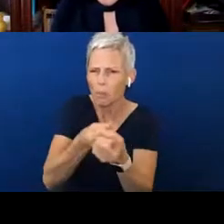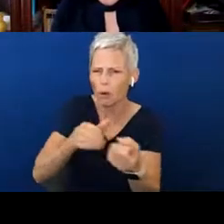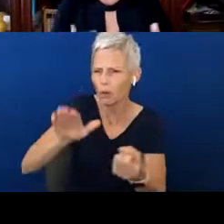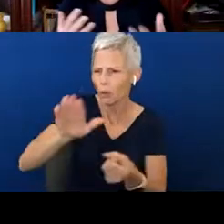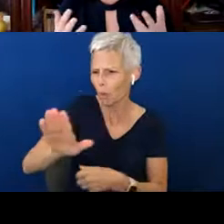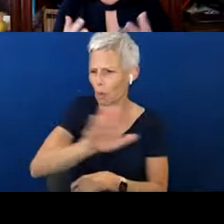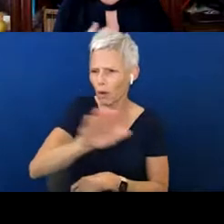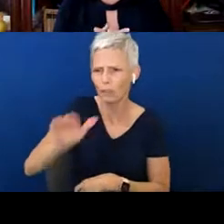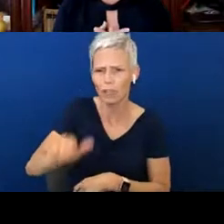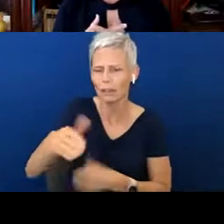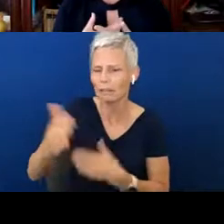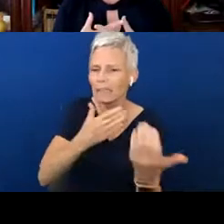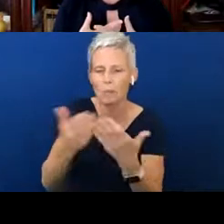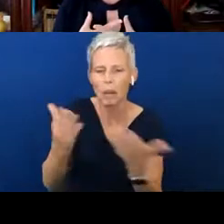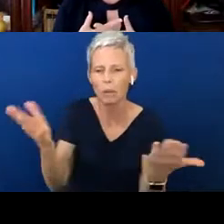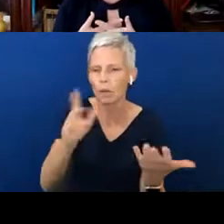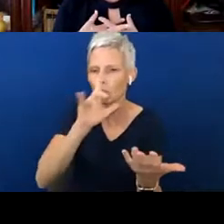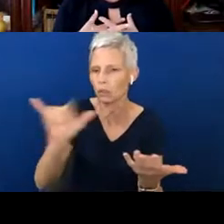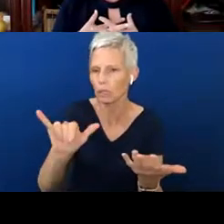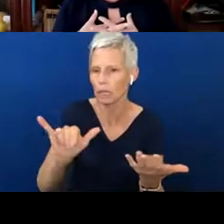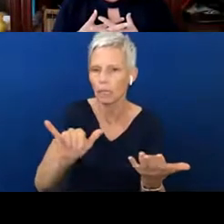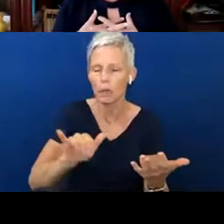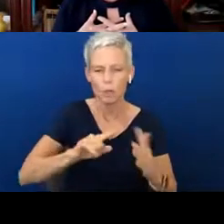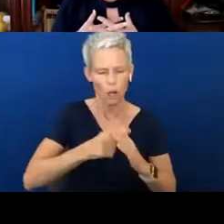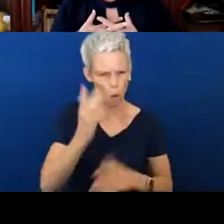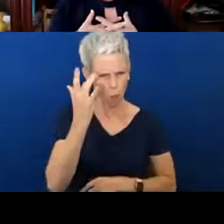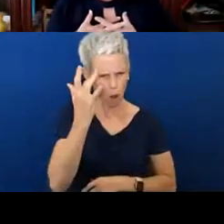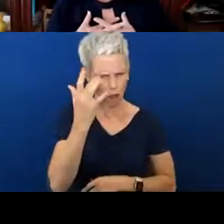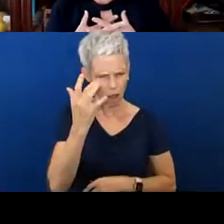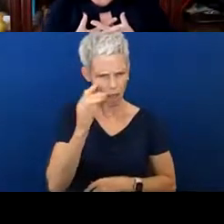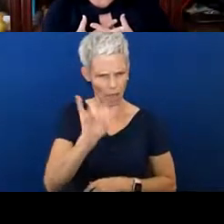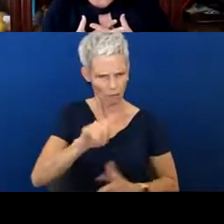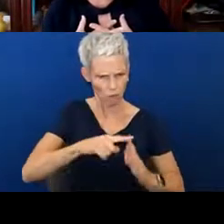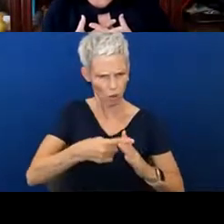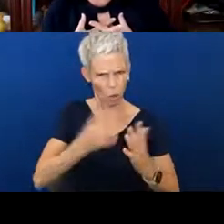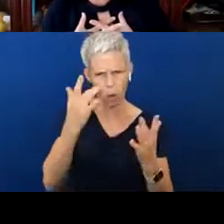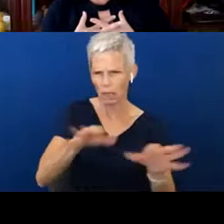I talked about why it started and it was so important to our family.